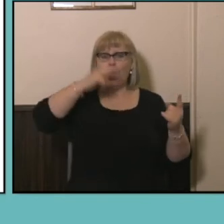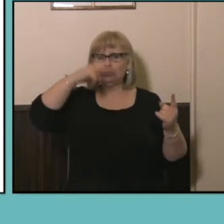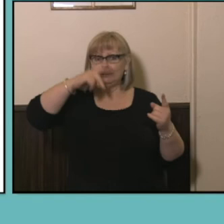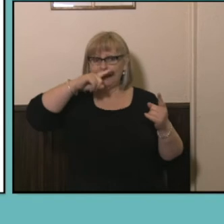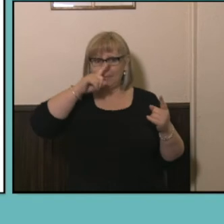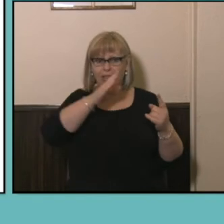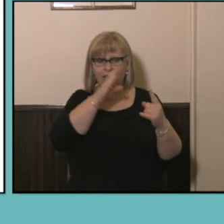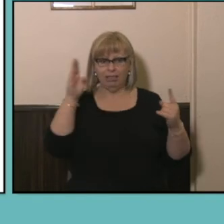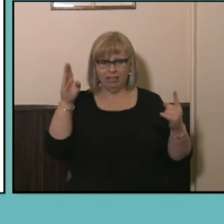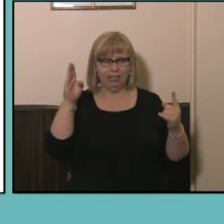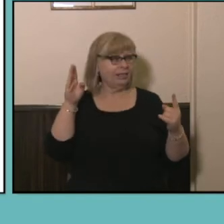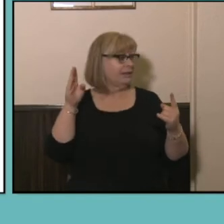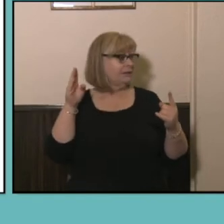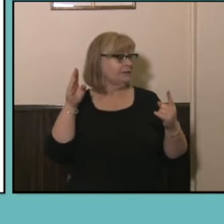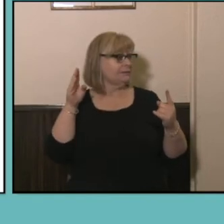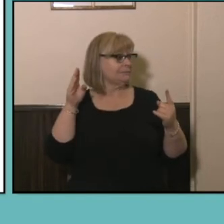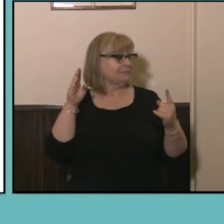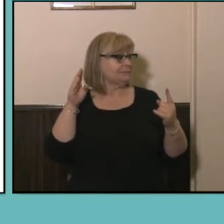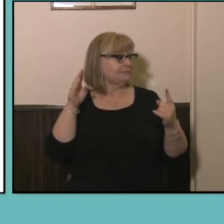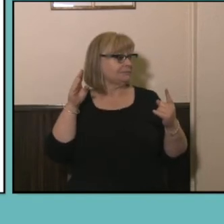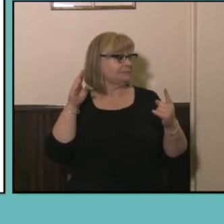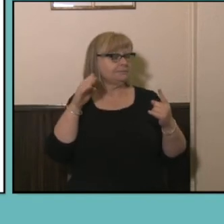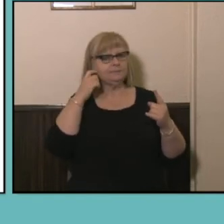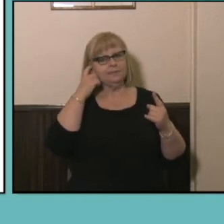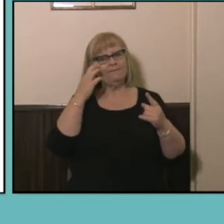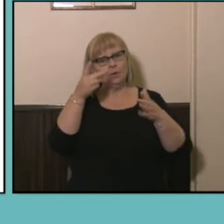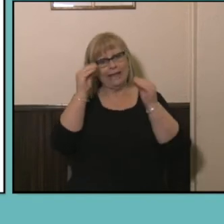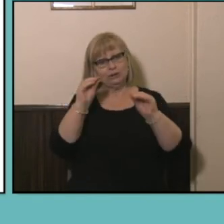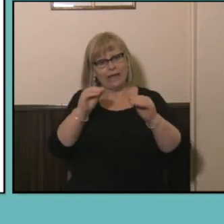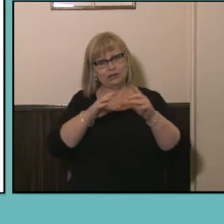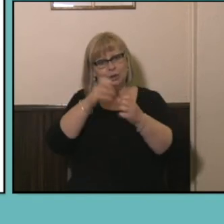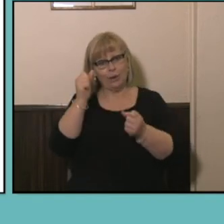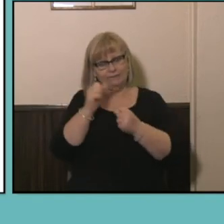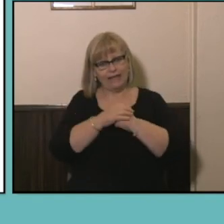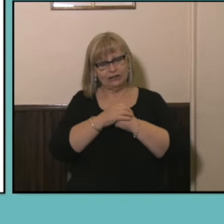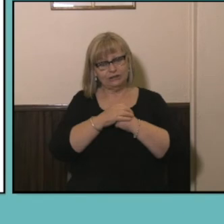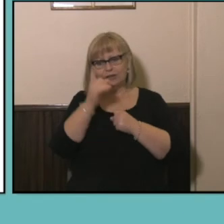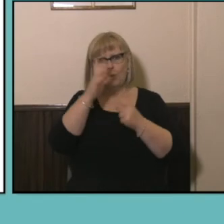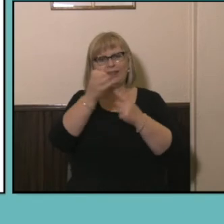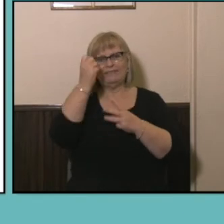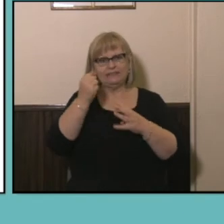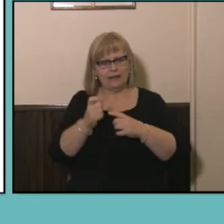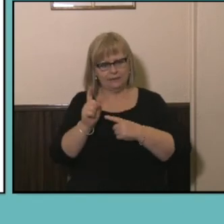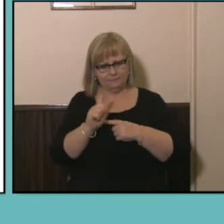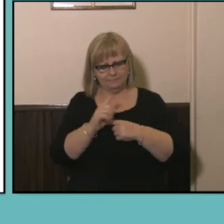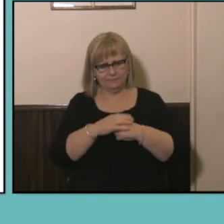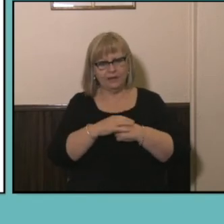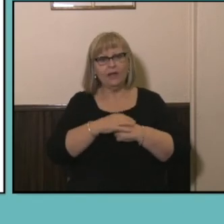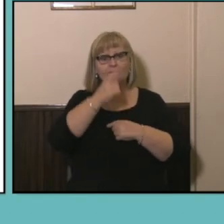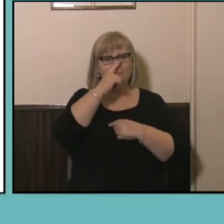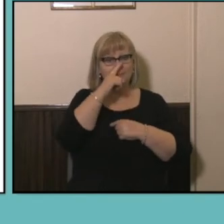this is those educational qualifications attainment so for people aged 75 years